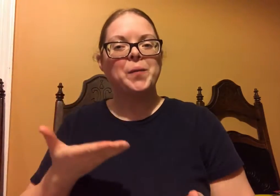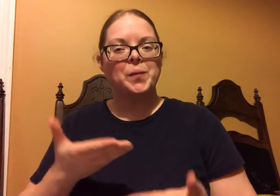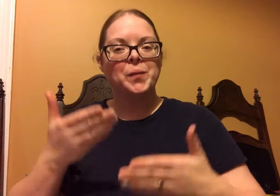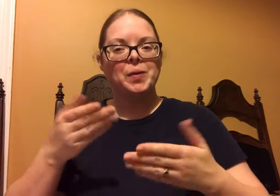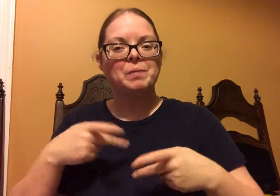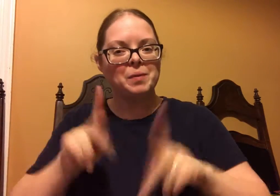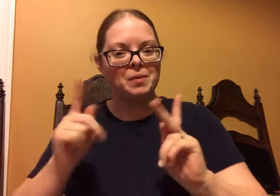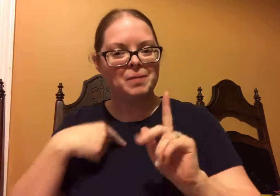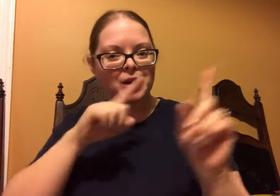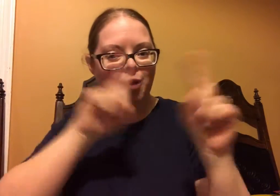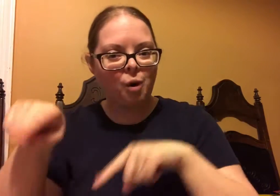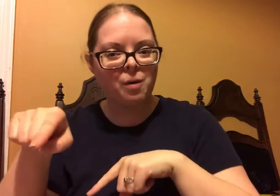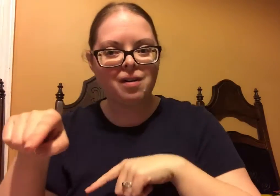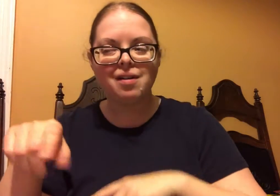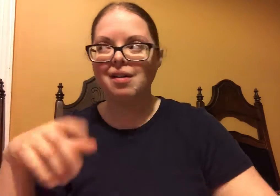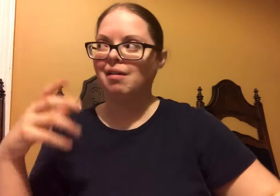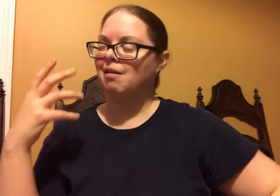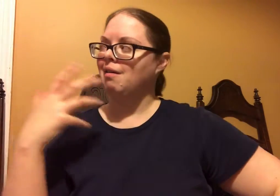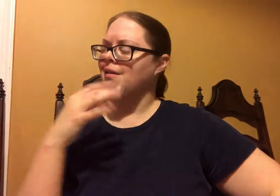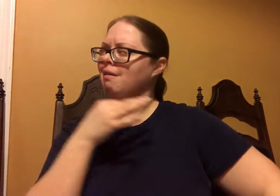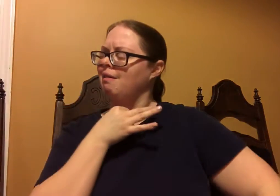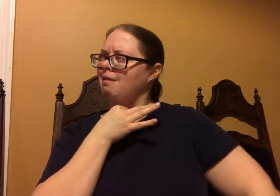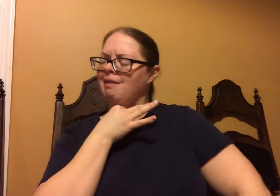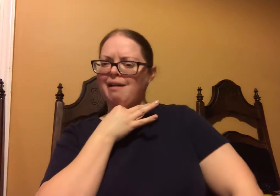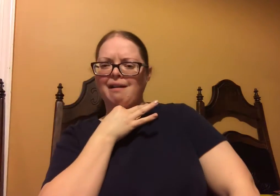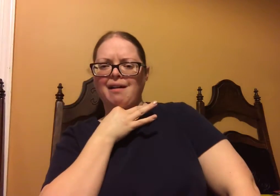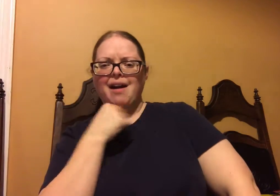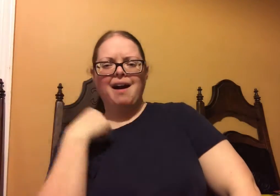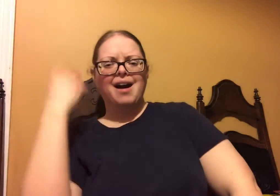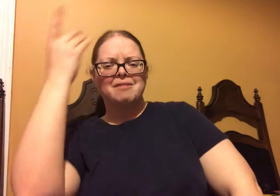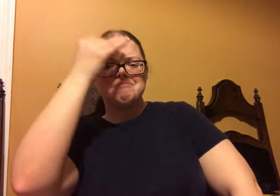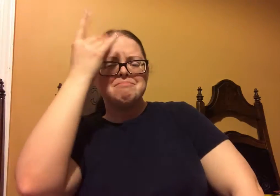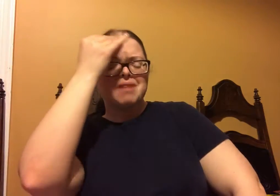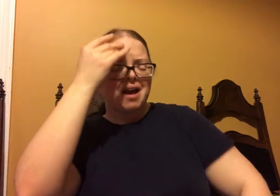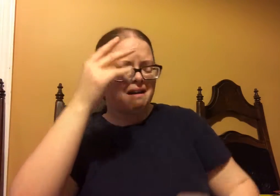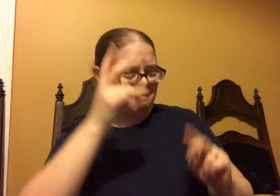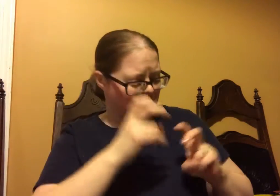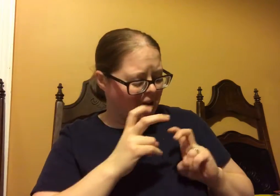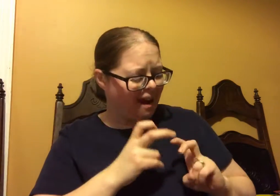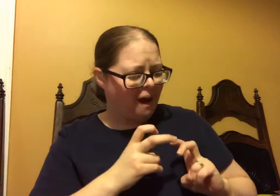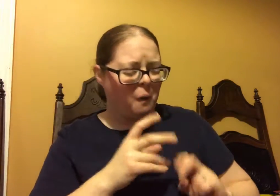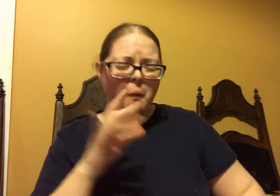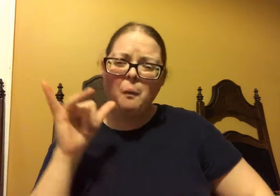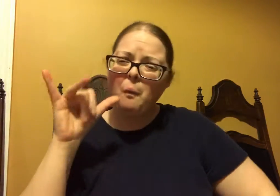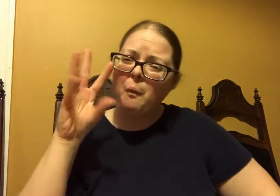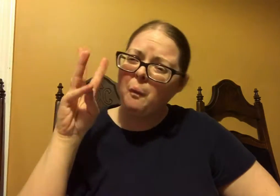But Young Living permits me to go to their farms. How interesting is that?